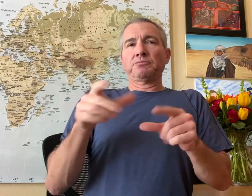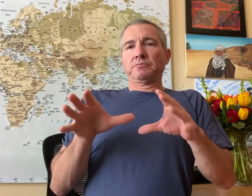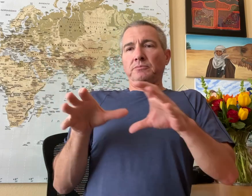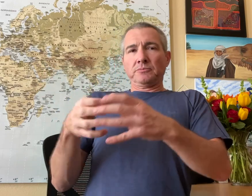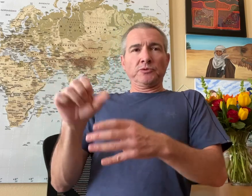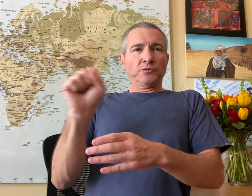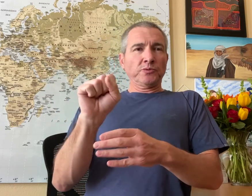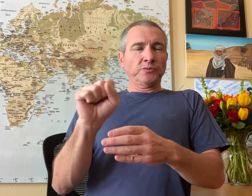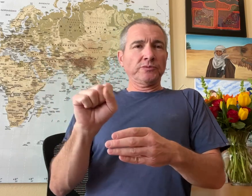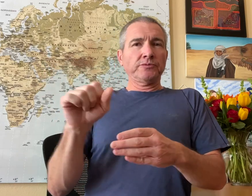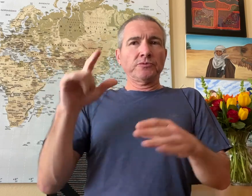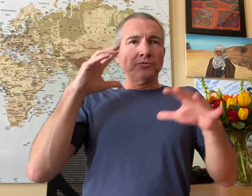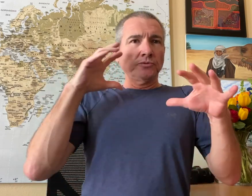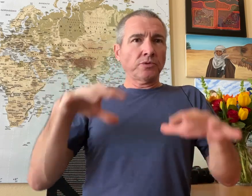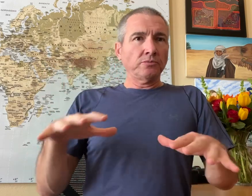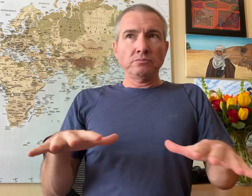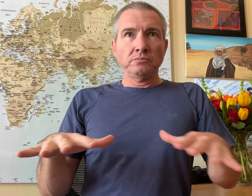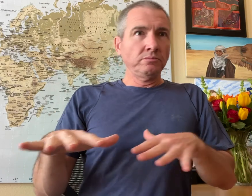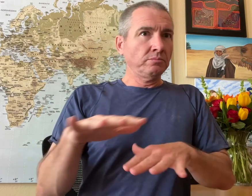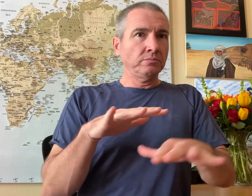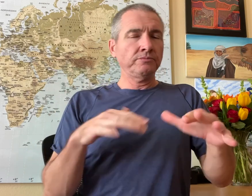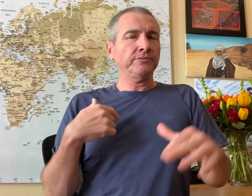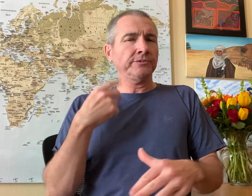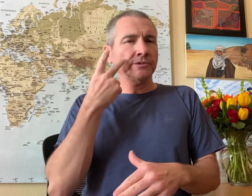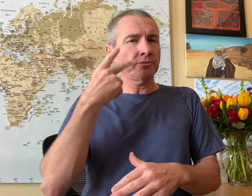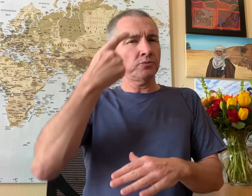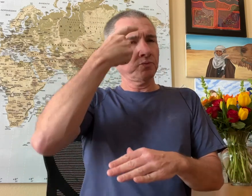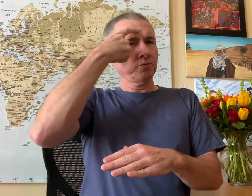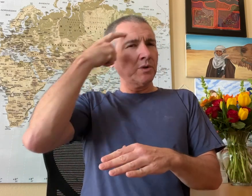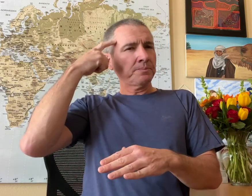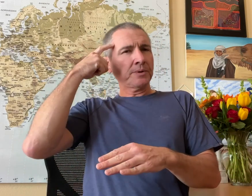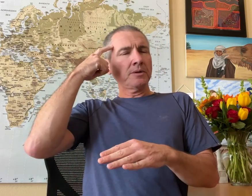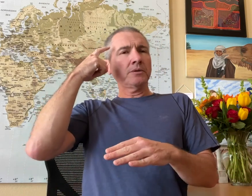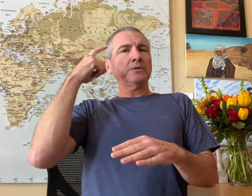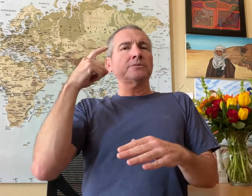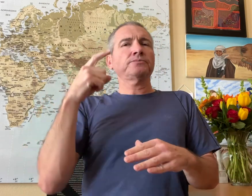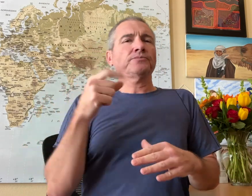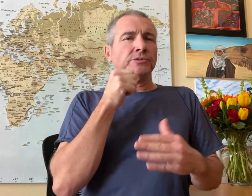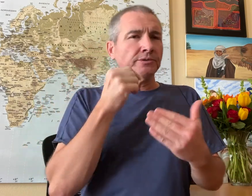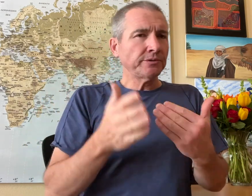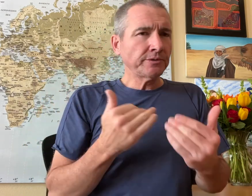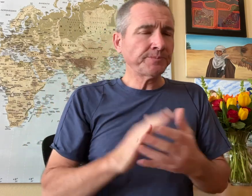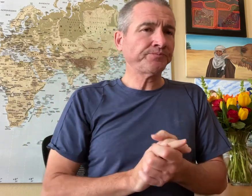There was a group of Sorenson employees who were in shock because of what happened. I could tell they were traumatized